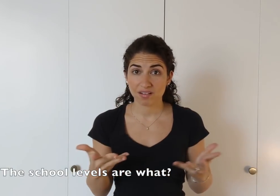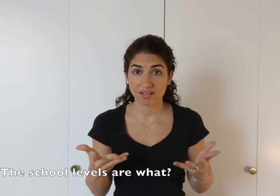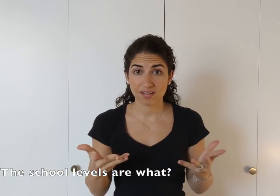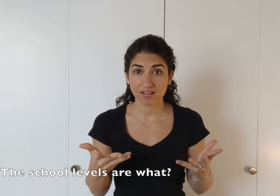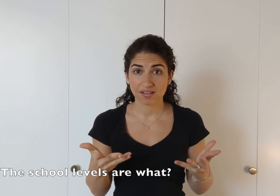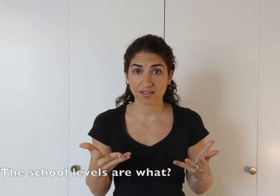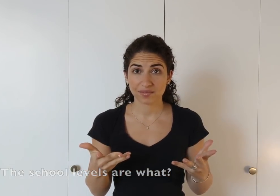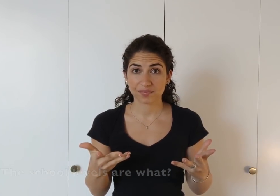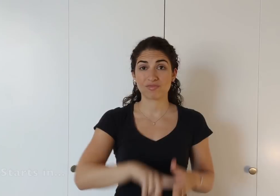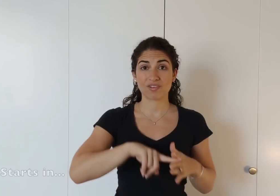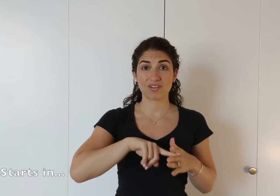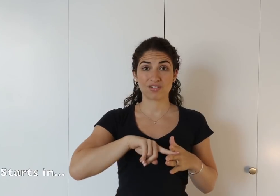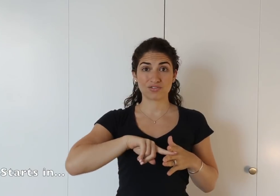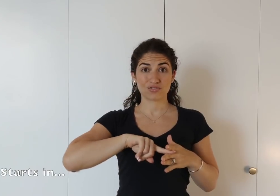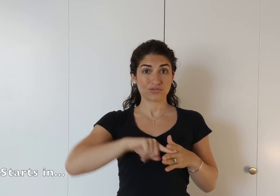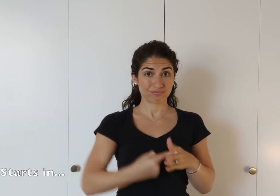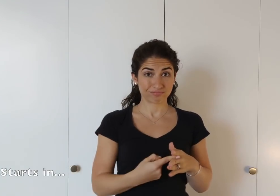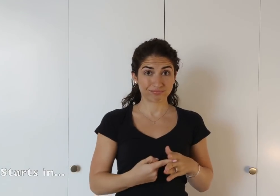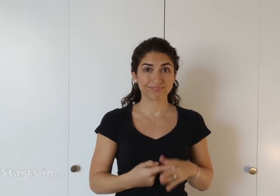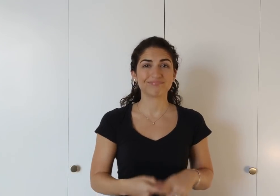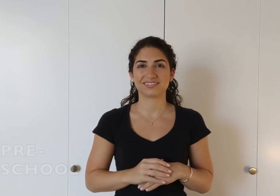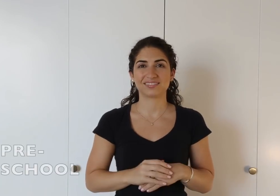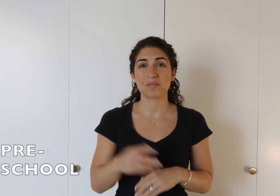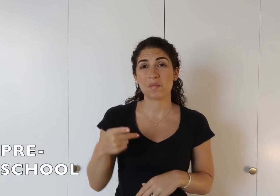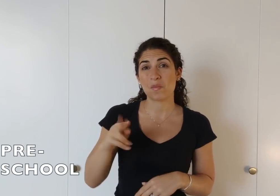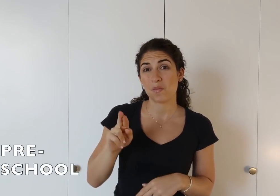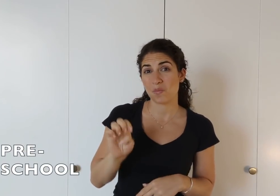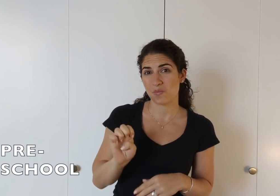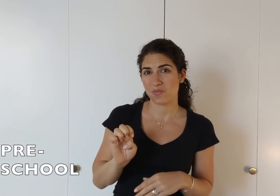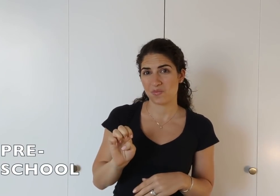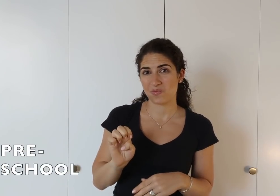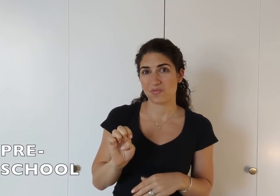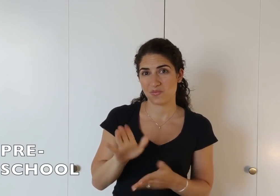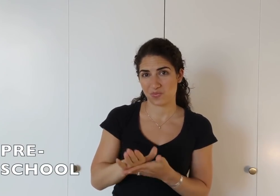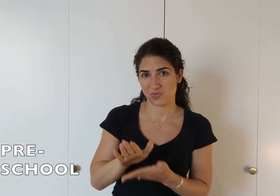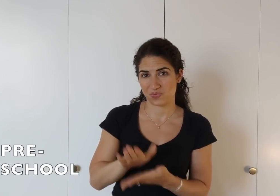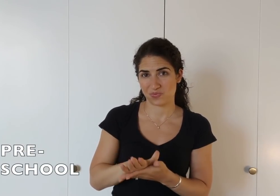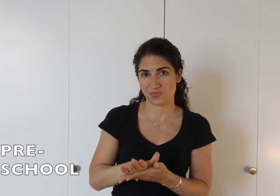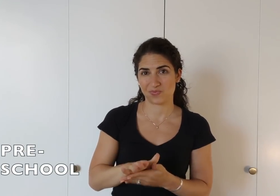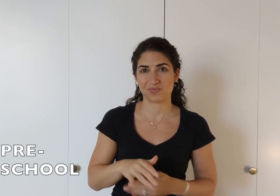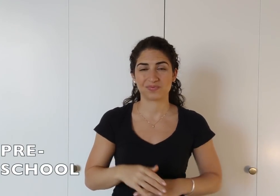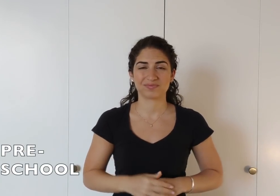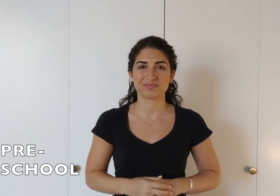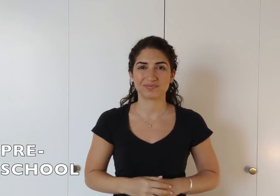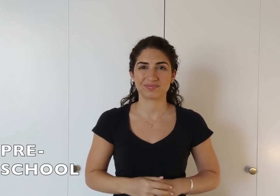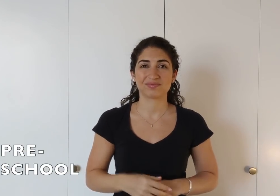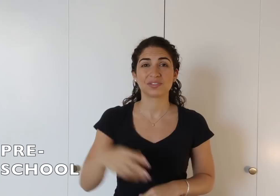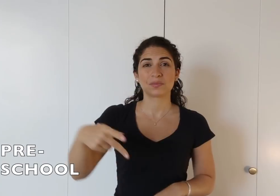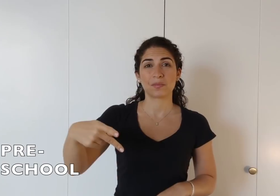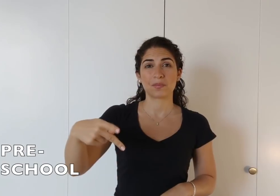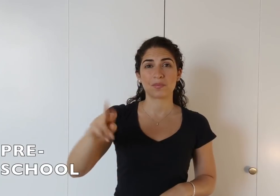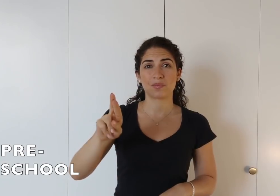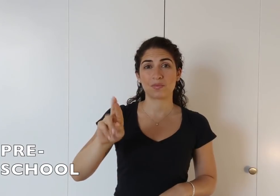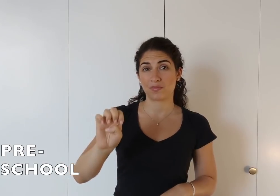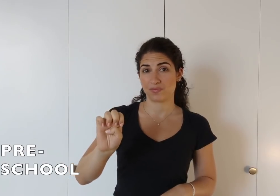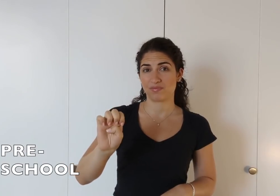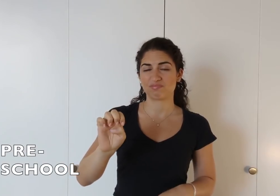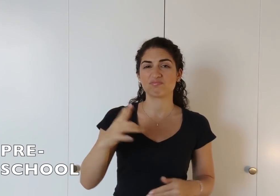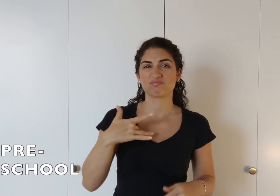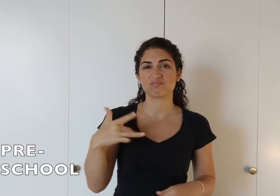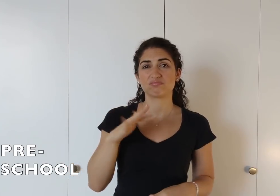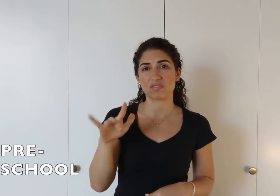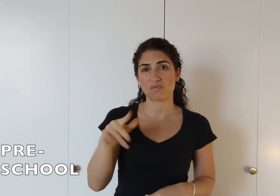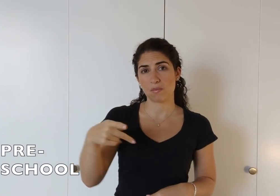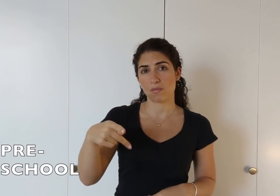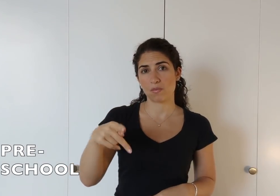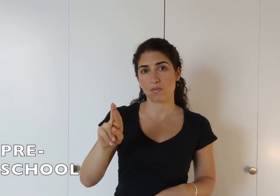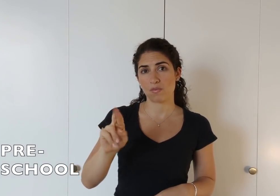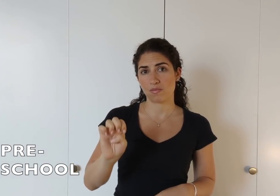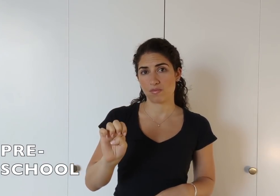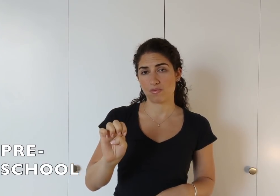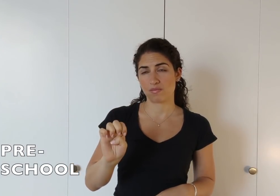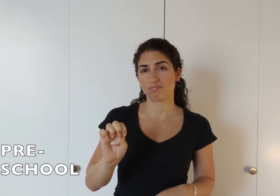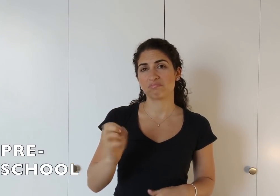are what? Starts in PRE-SCHOOL. that's "pre" we tend to fingerspell PRE- here.